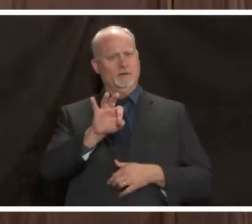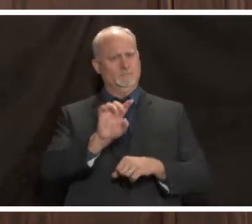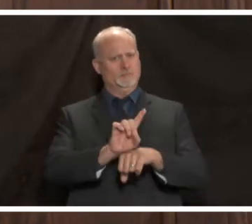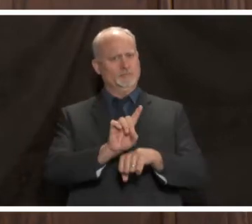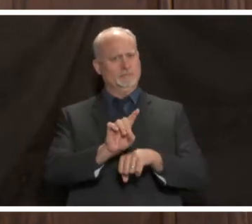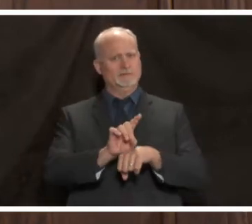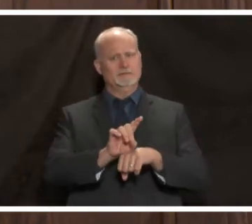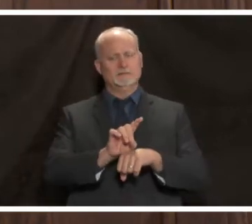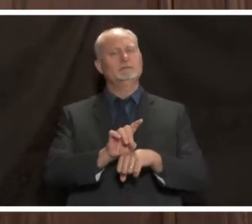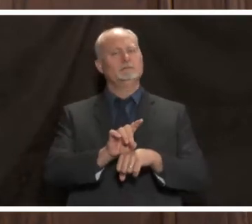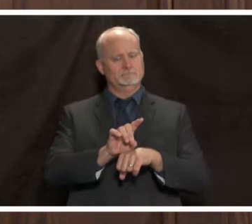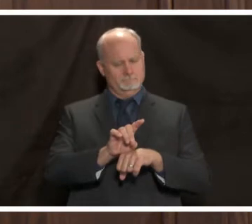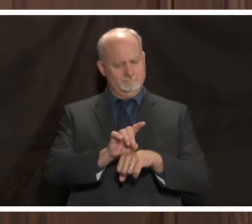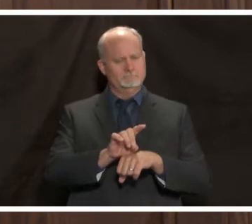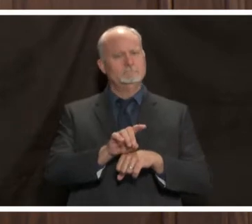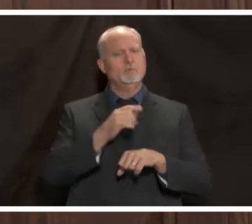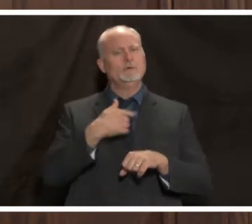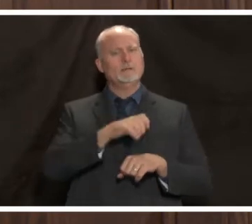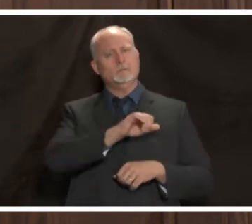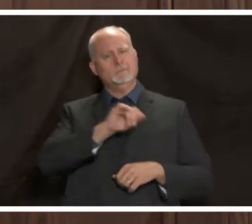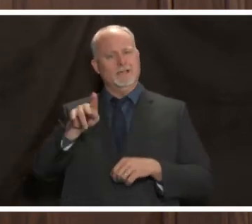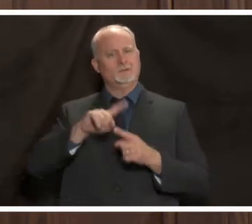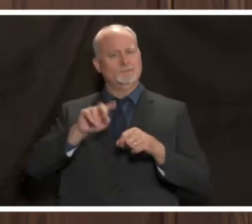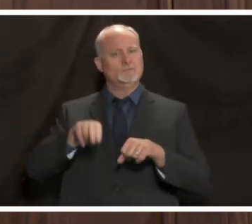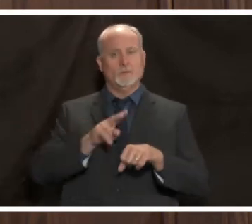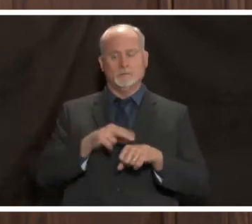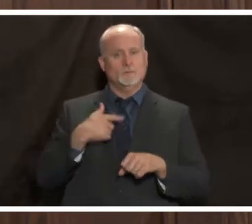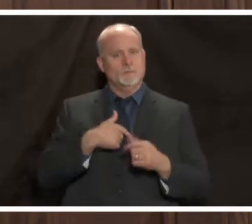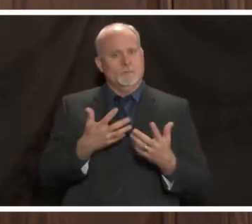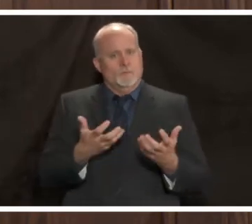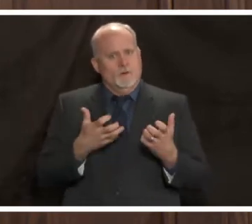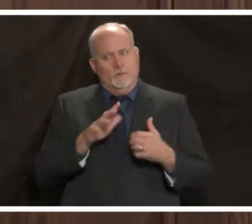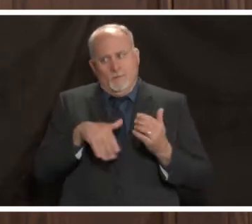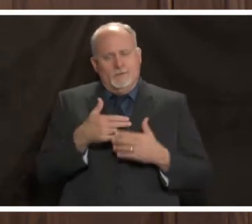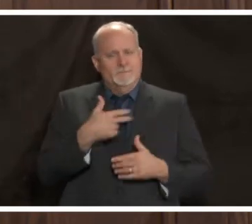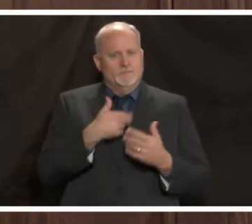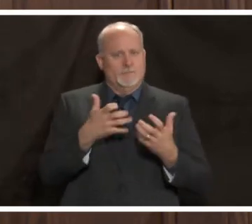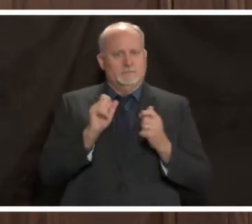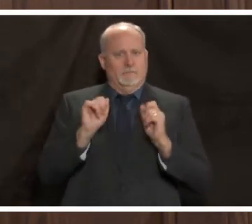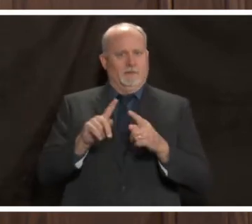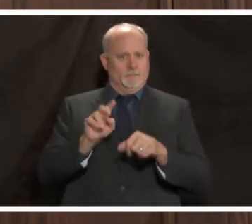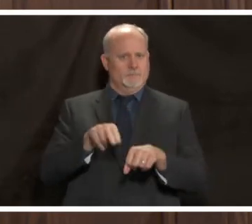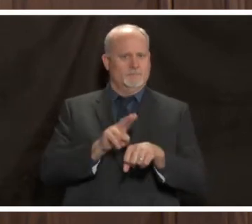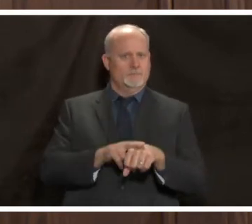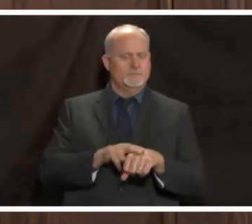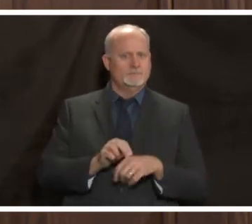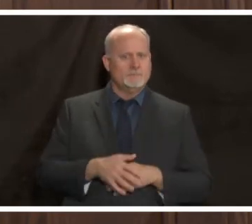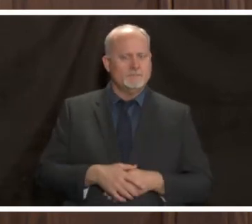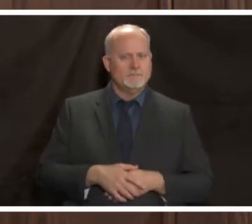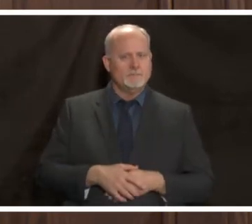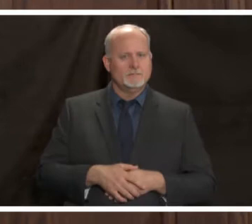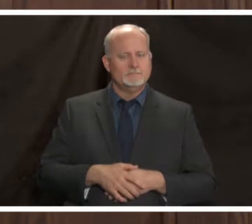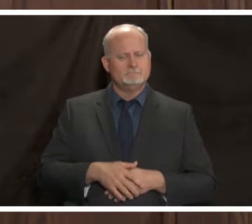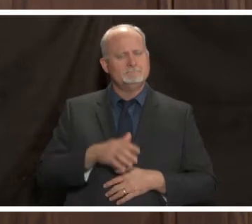a return to normalcy that we all desperately so much want right now so in my comments there and